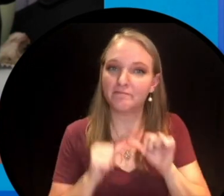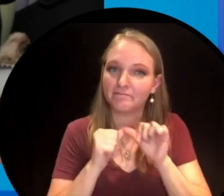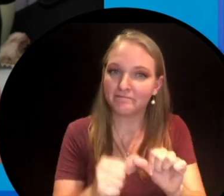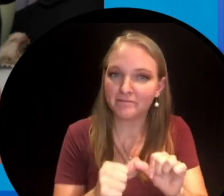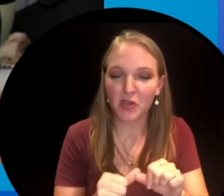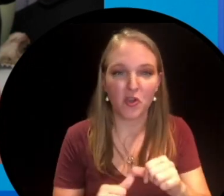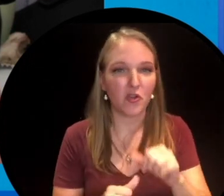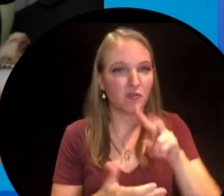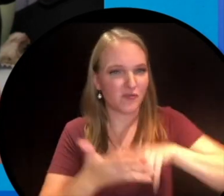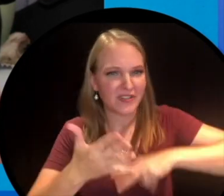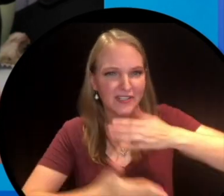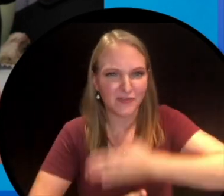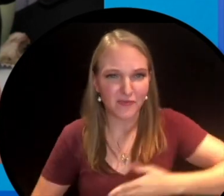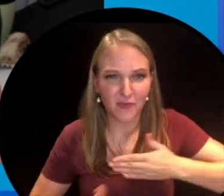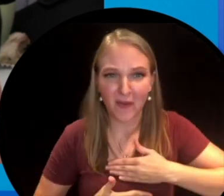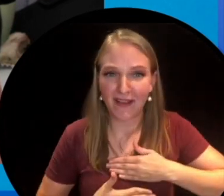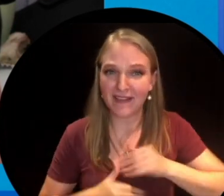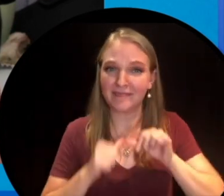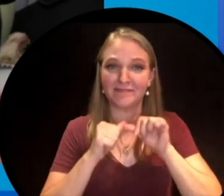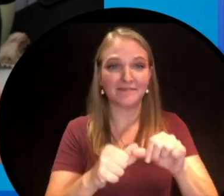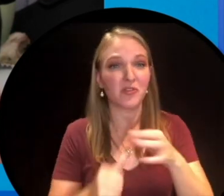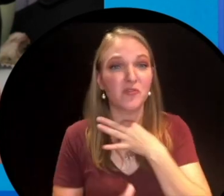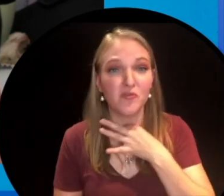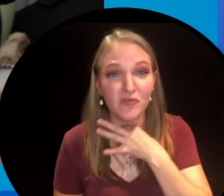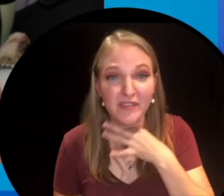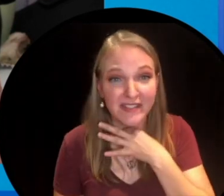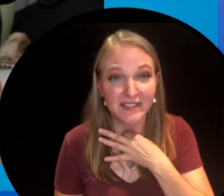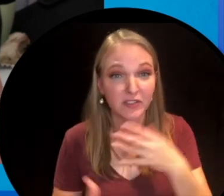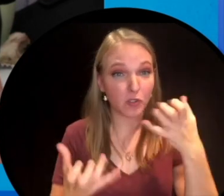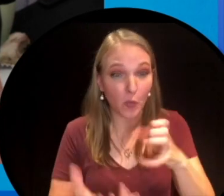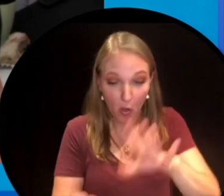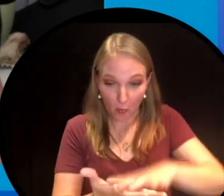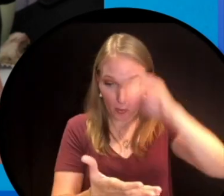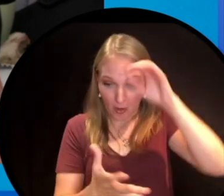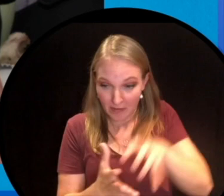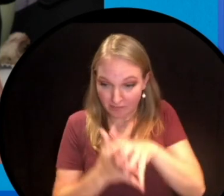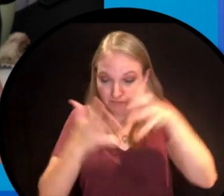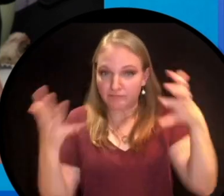So I hope you enjoy reading, always stay curious and remember if you want to get out there and